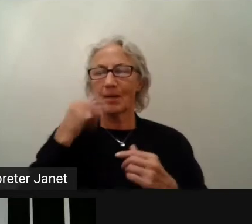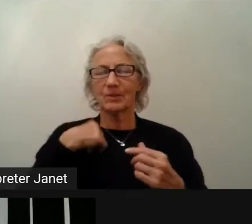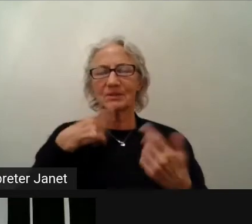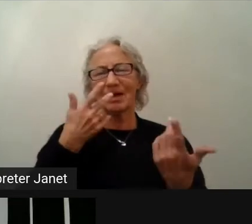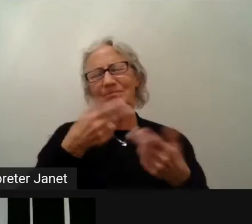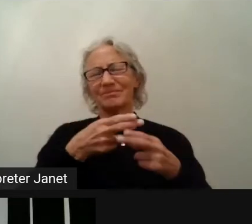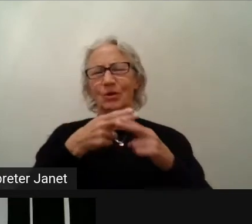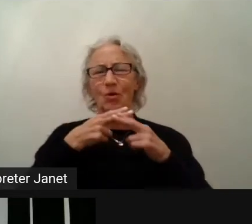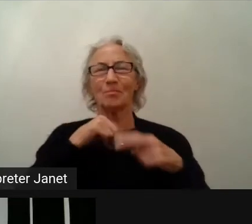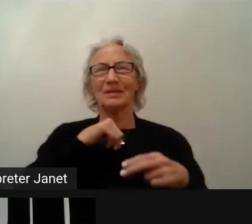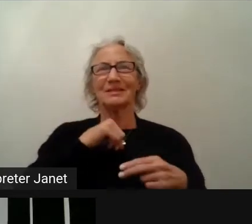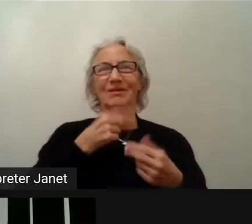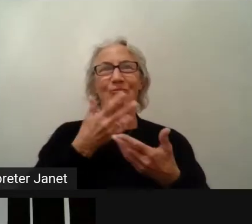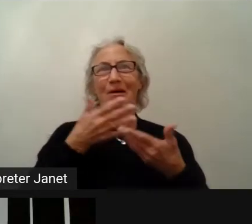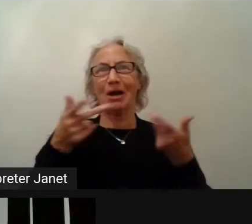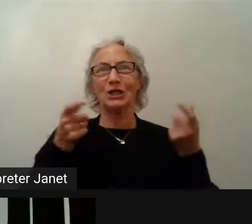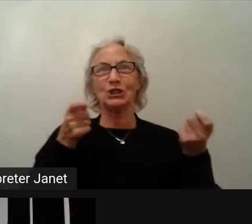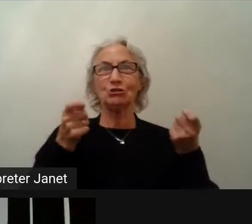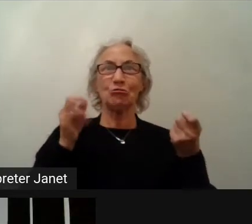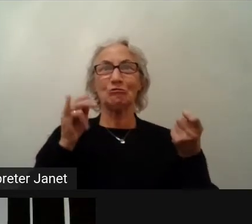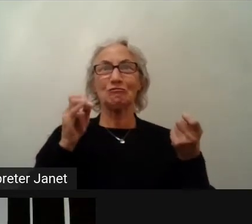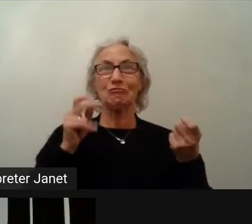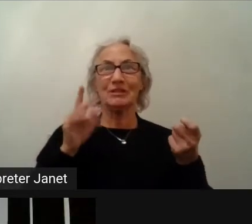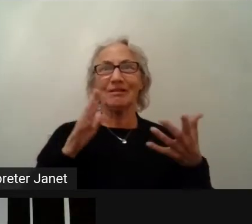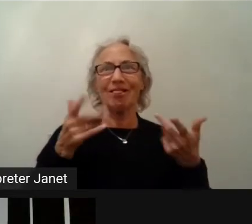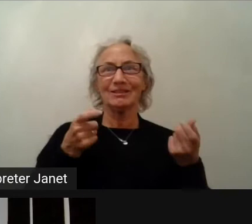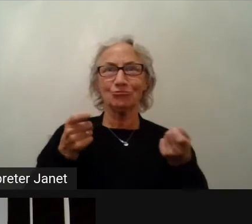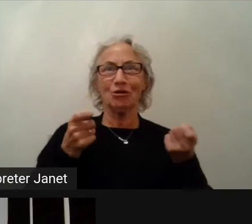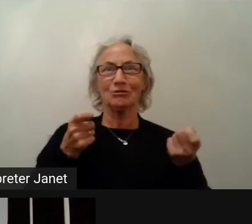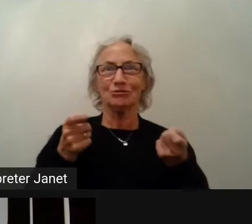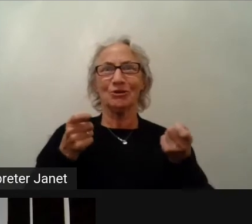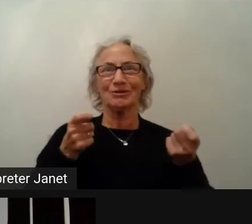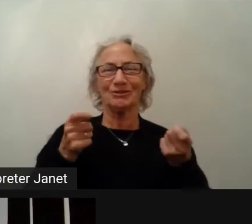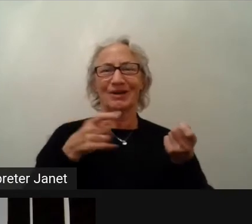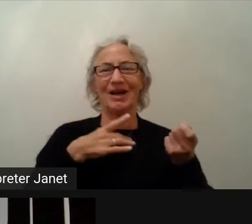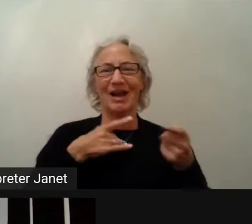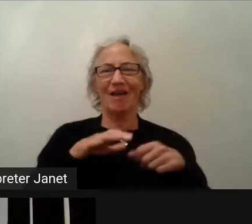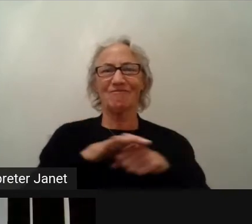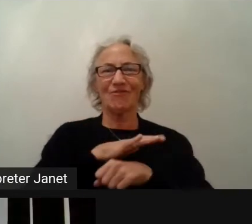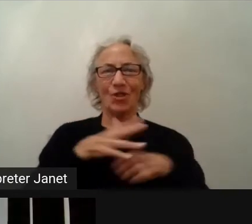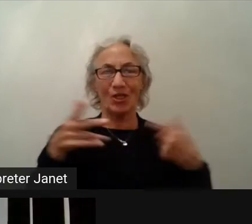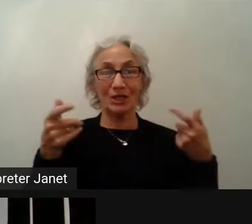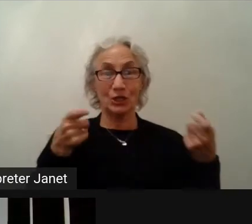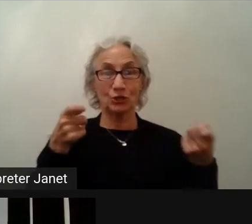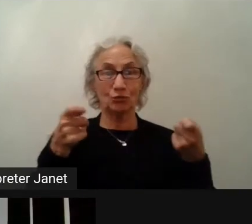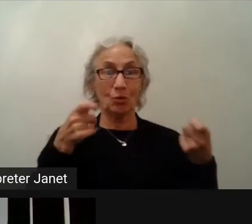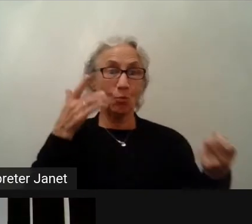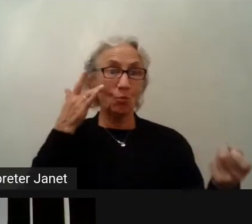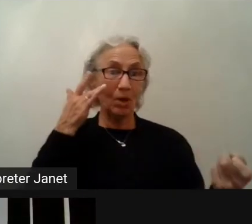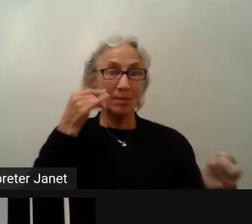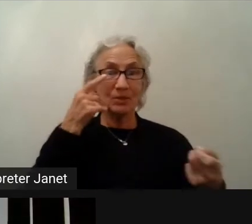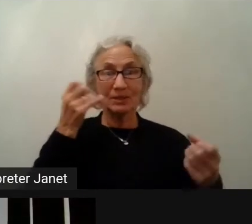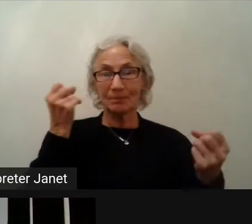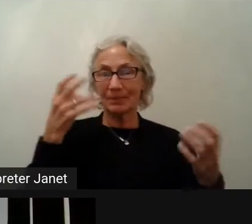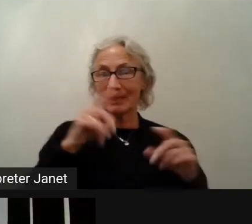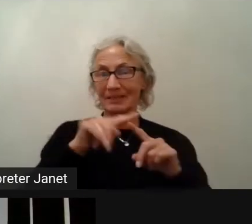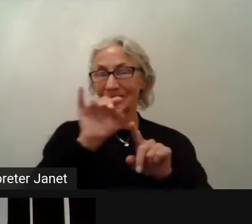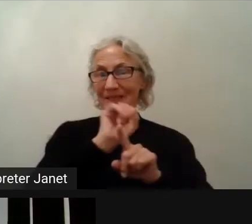I always feel better when I am in full control because there are many cases, and this is one of those,